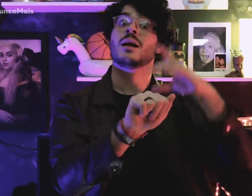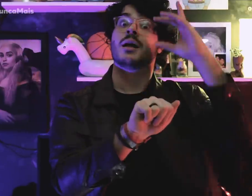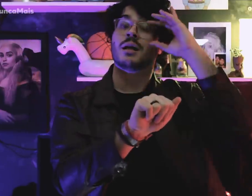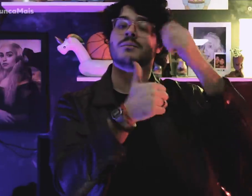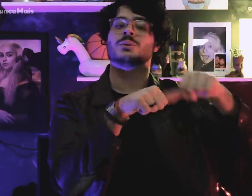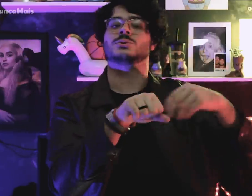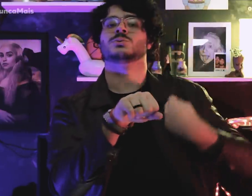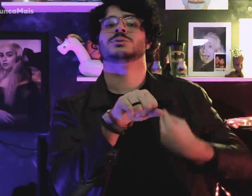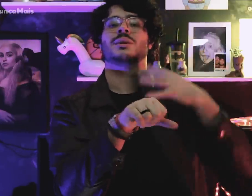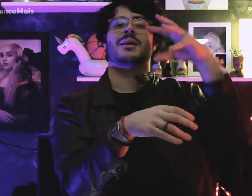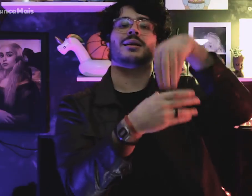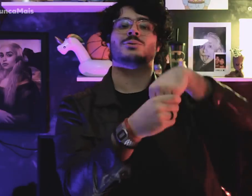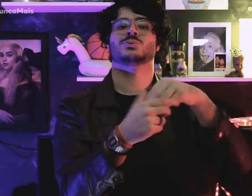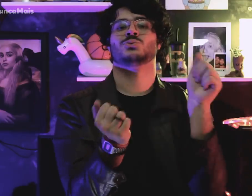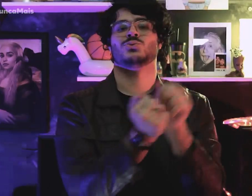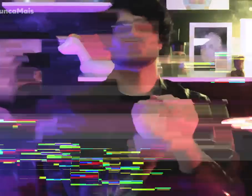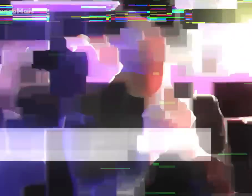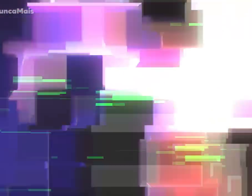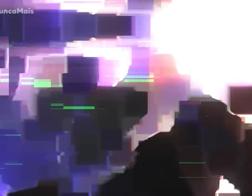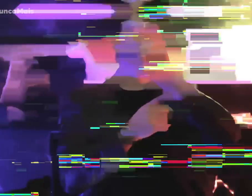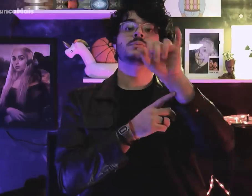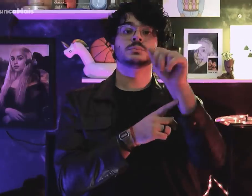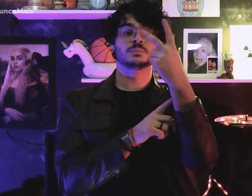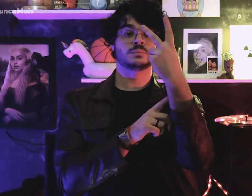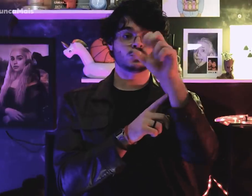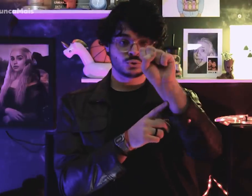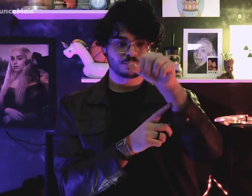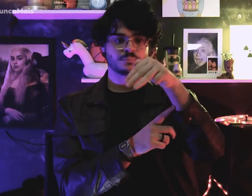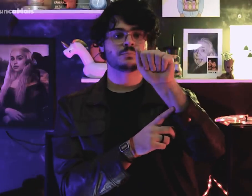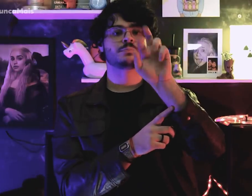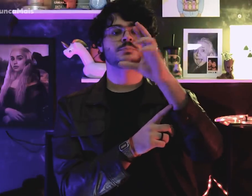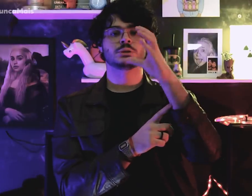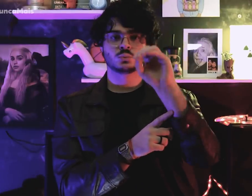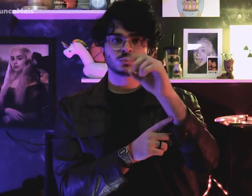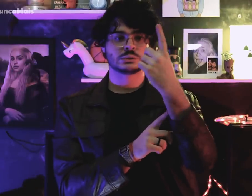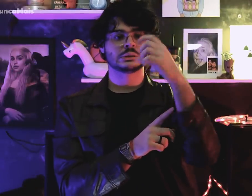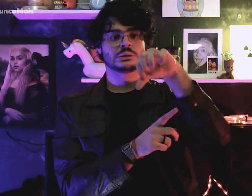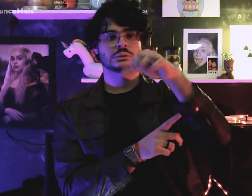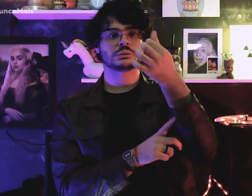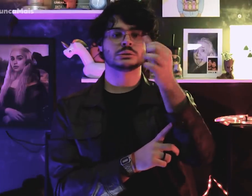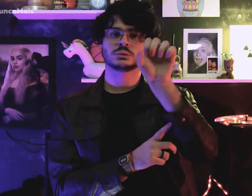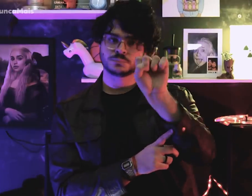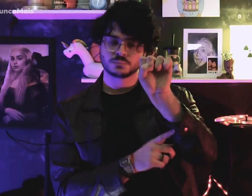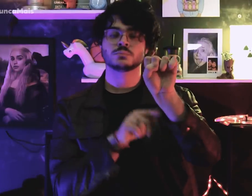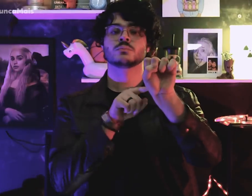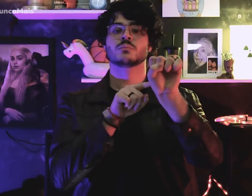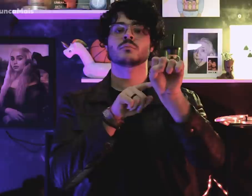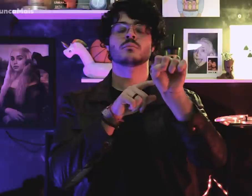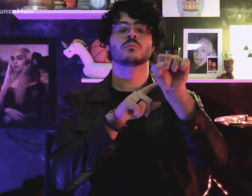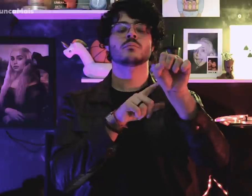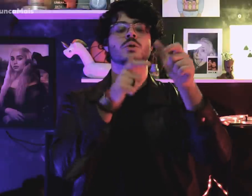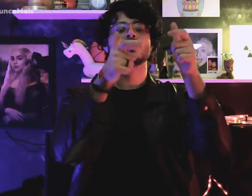including Dilma, in 1967. On March 28, 1968,